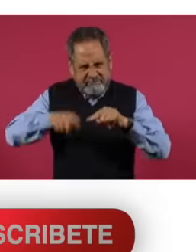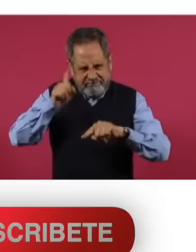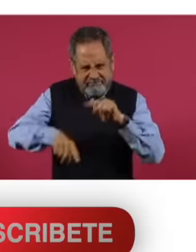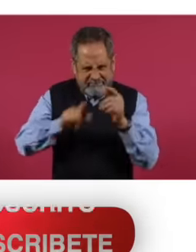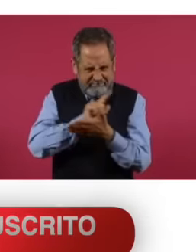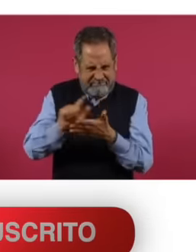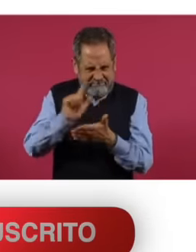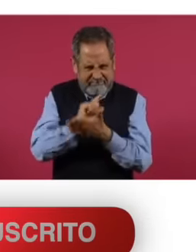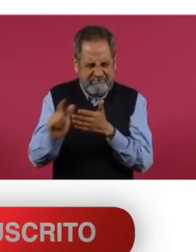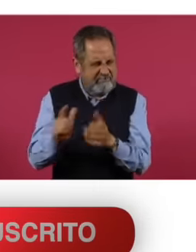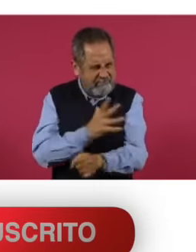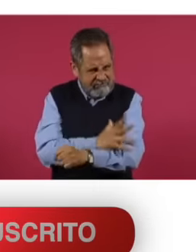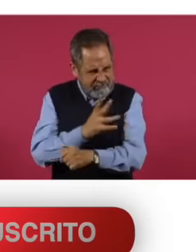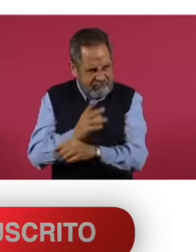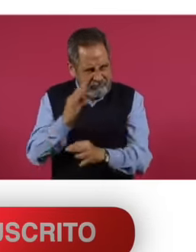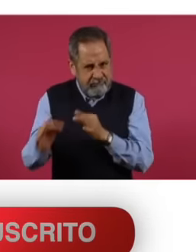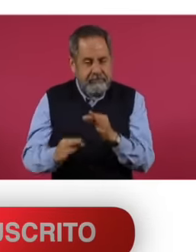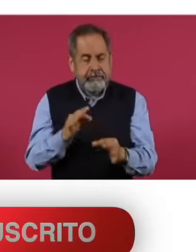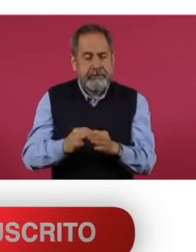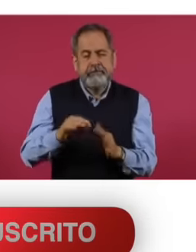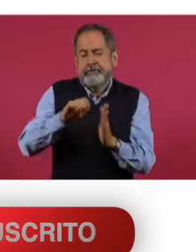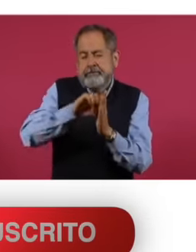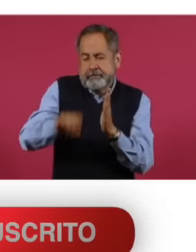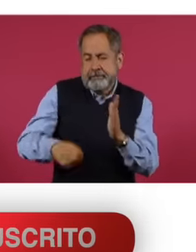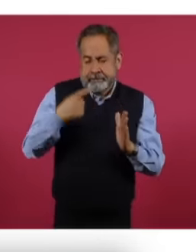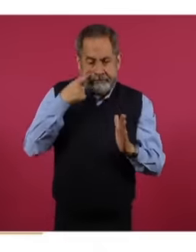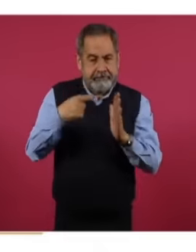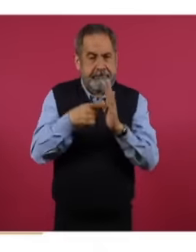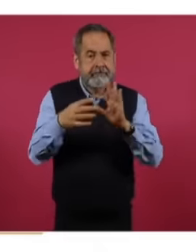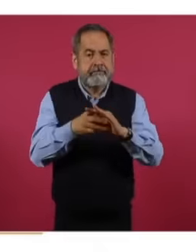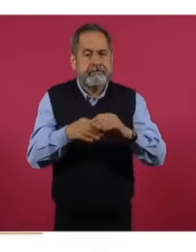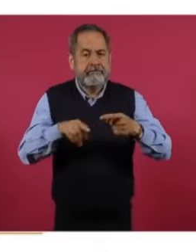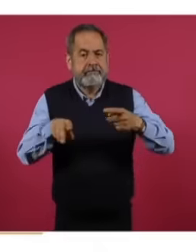to represent that we use an analogy about the three basements of The corruption that existed